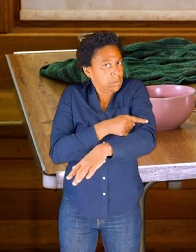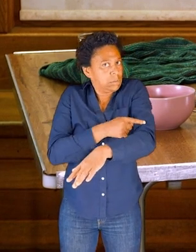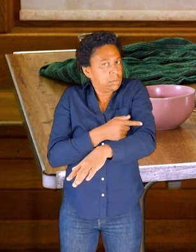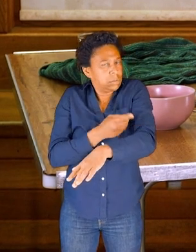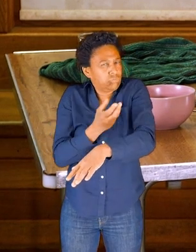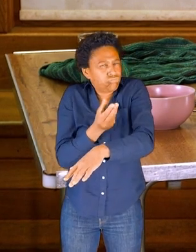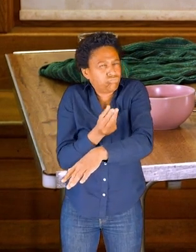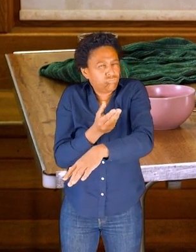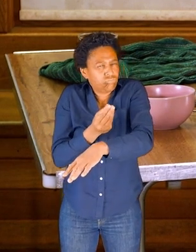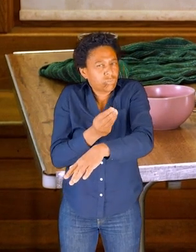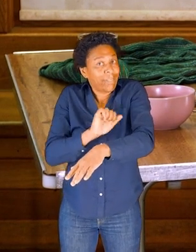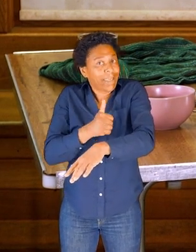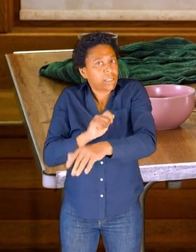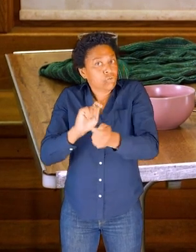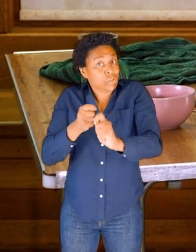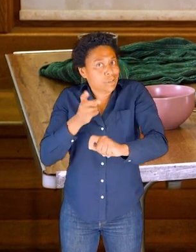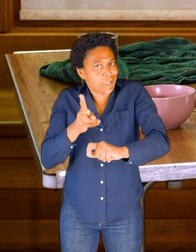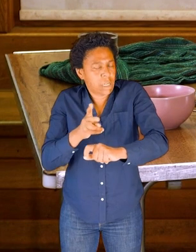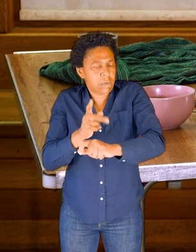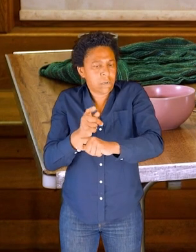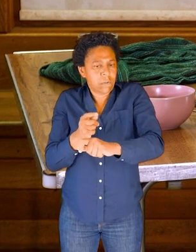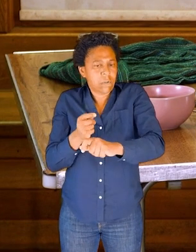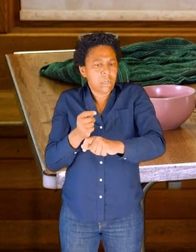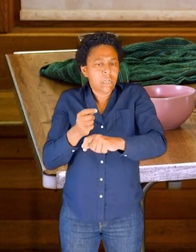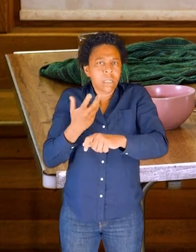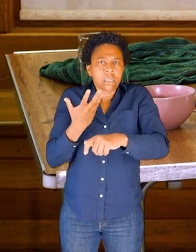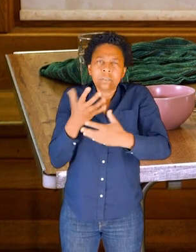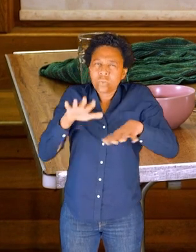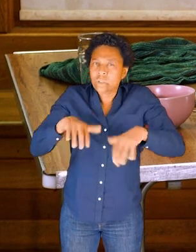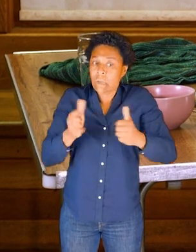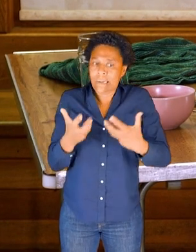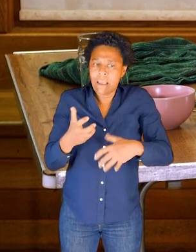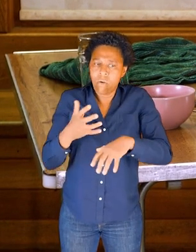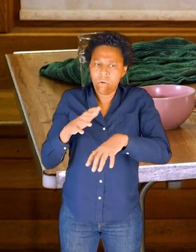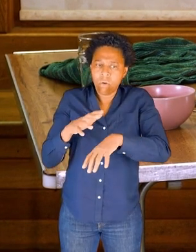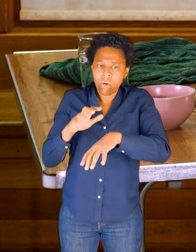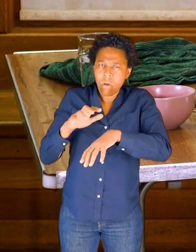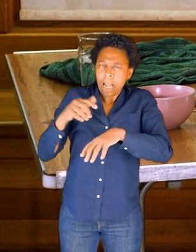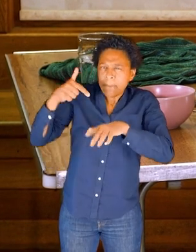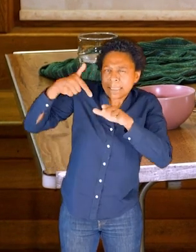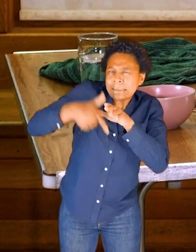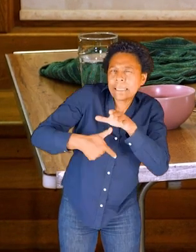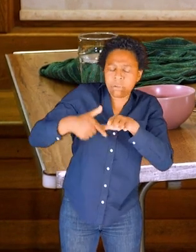And then I change my touch once again, and I touch a little bit deeper